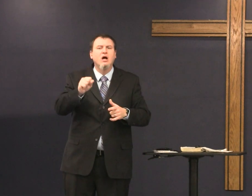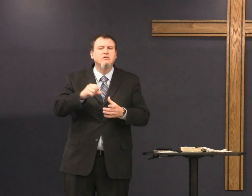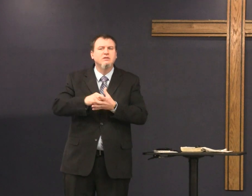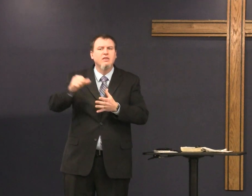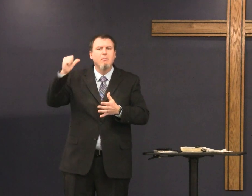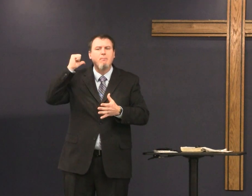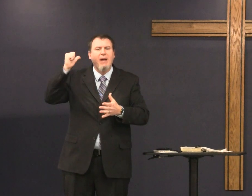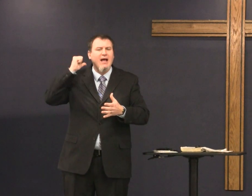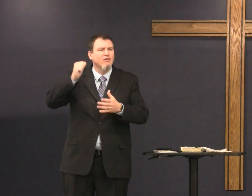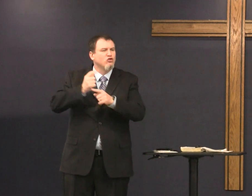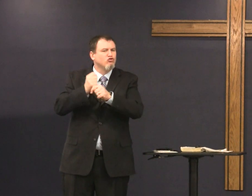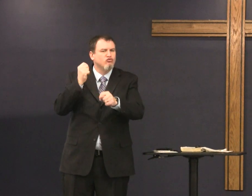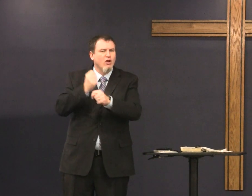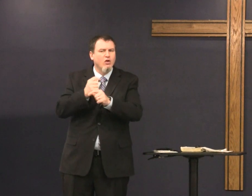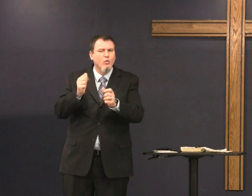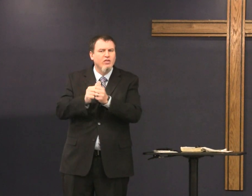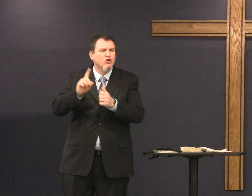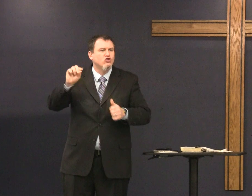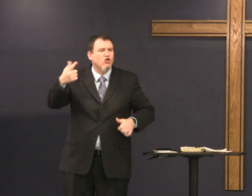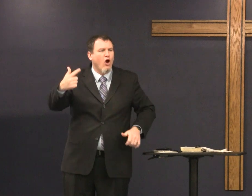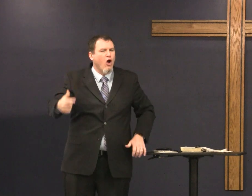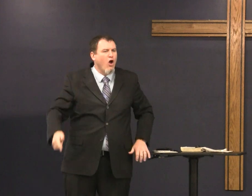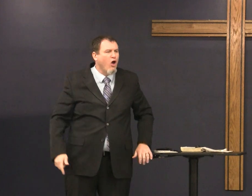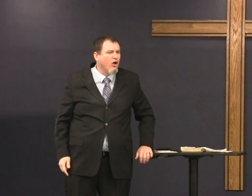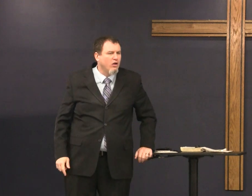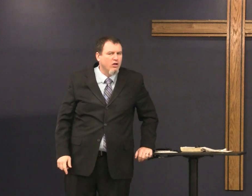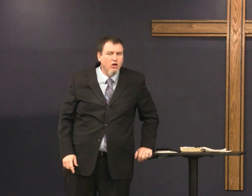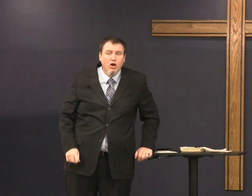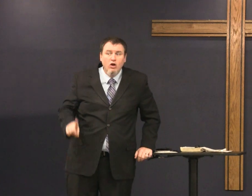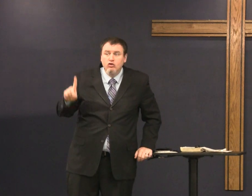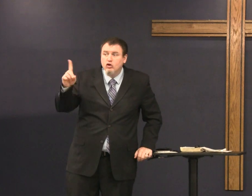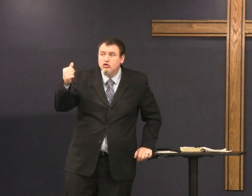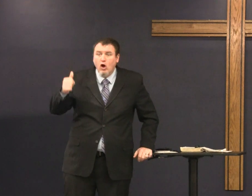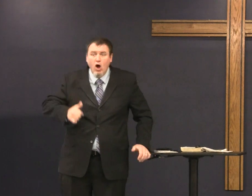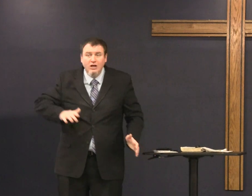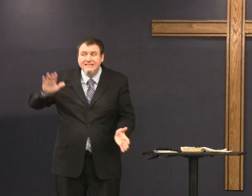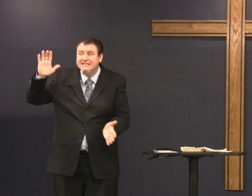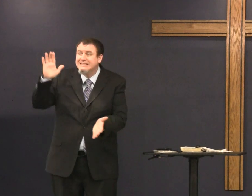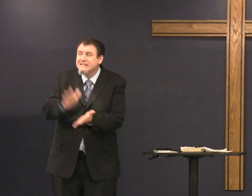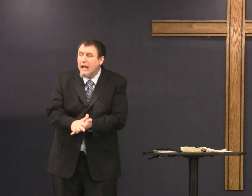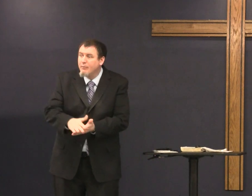a guy had a rifle and the gun in the back of his car with a dog